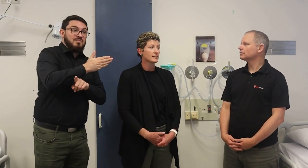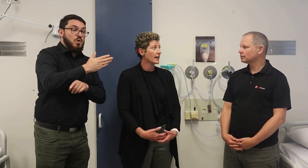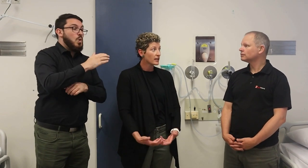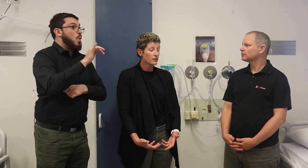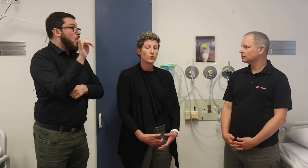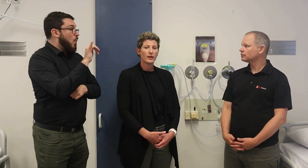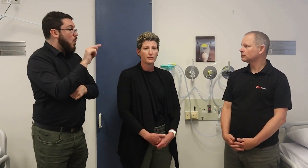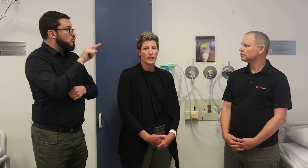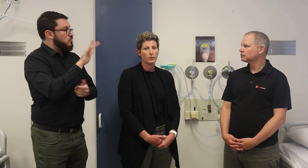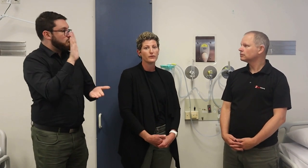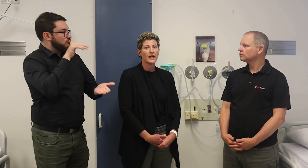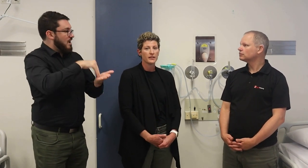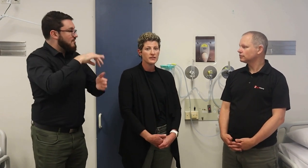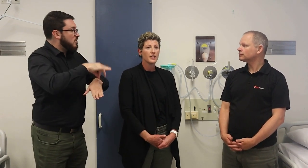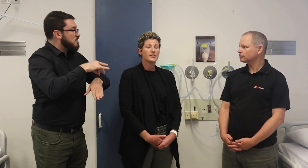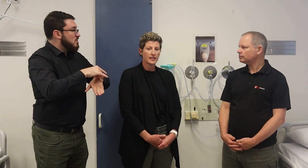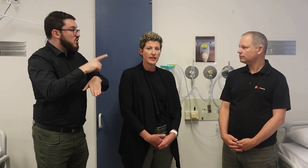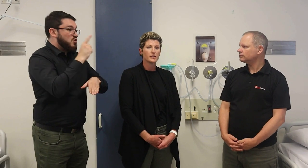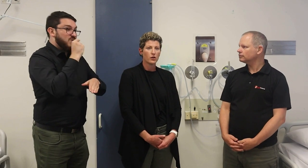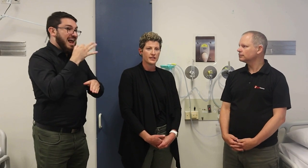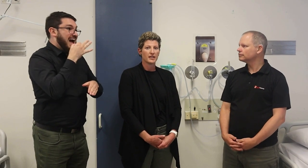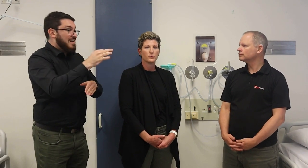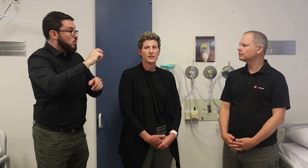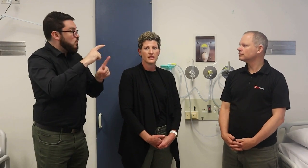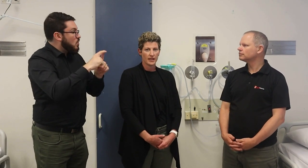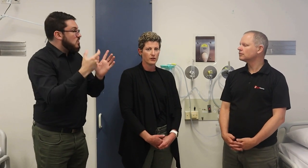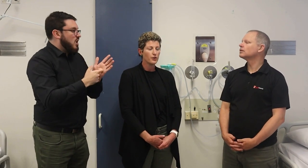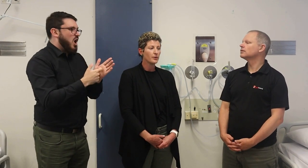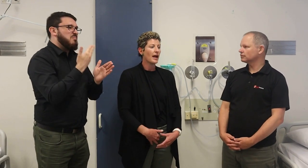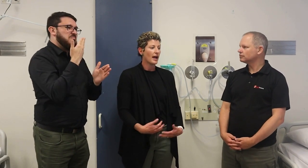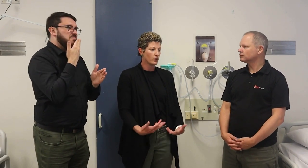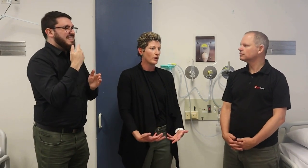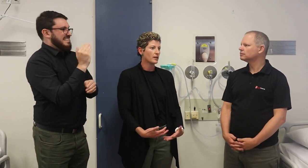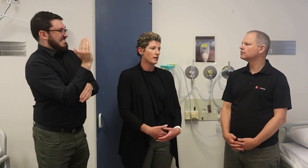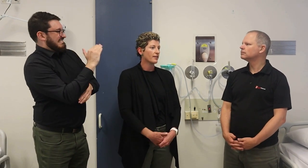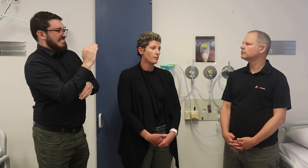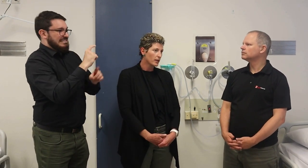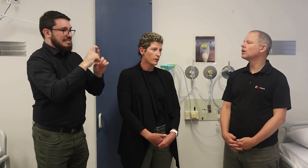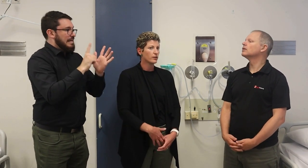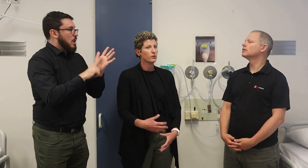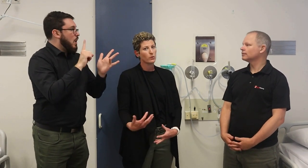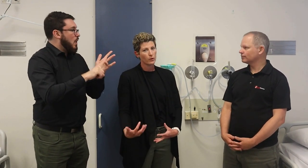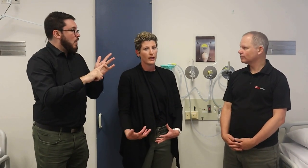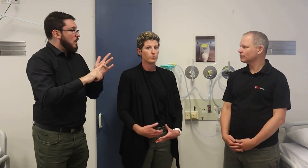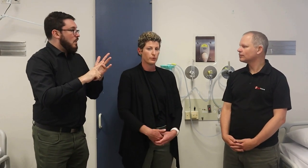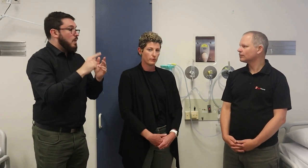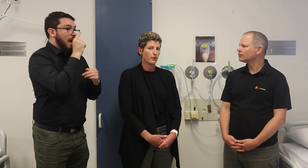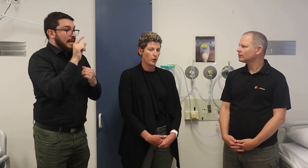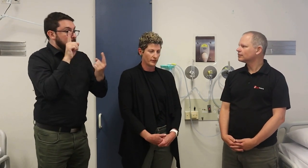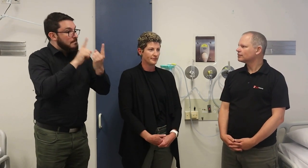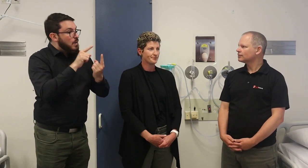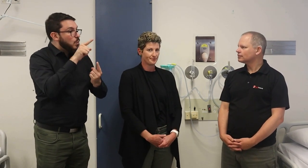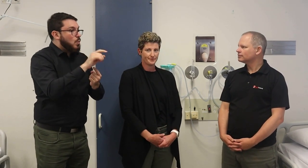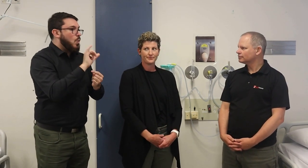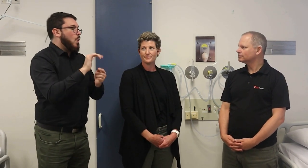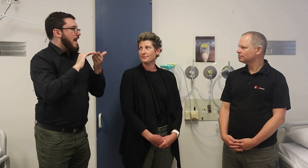any of your health care providers to get in contact with the DLO, and we can either meet with you or help remotely. Excellent.